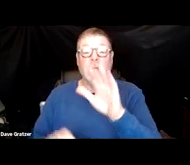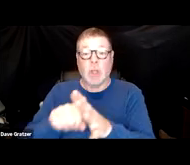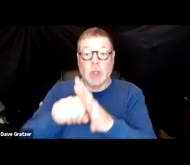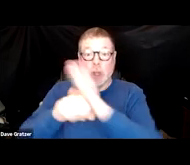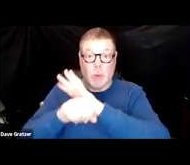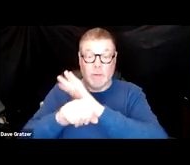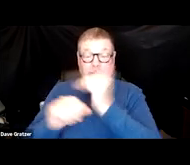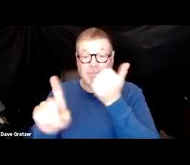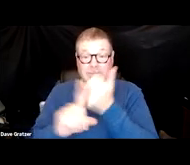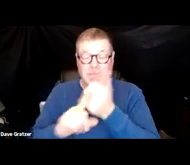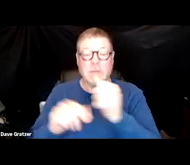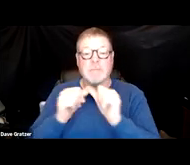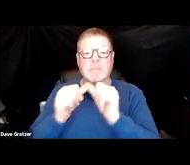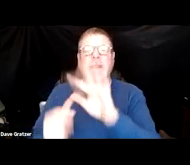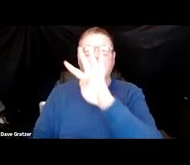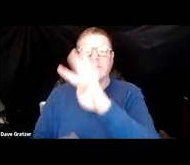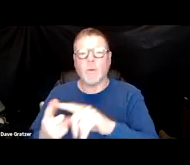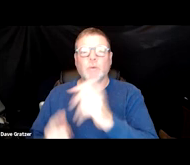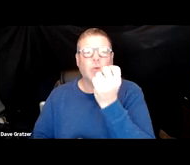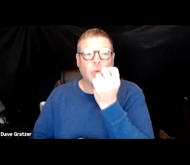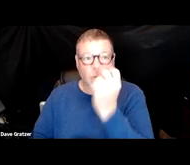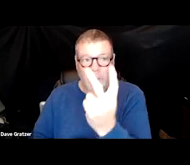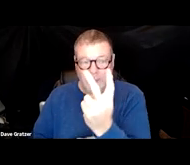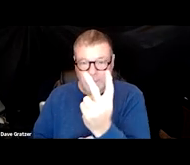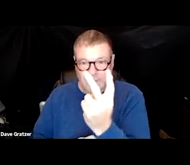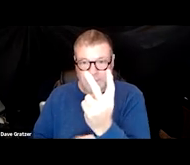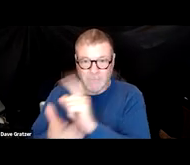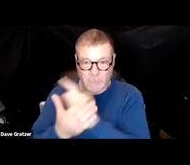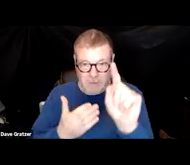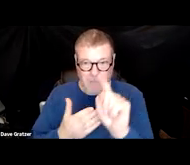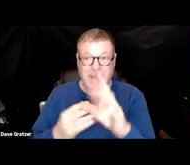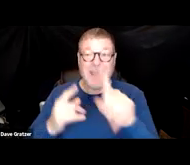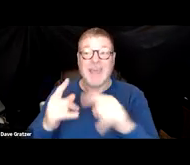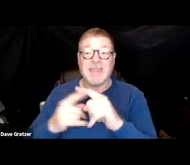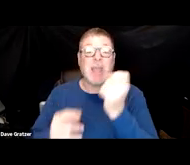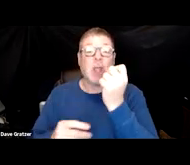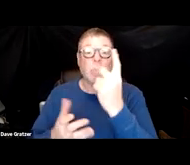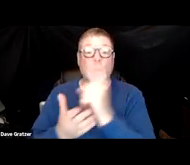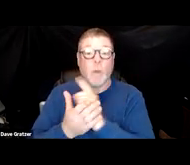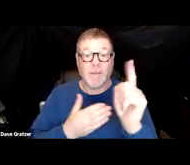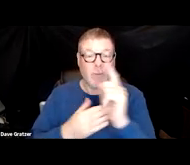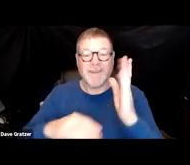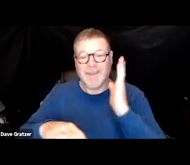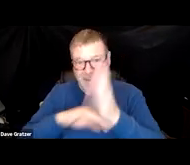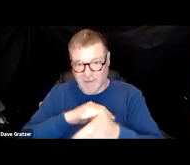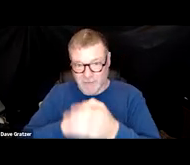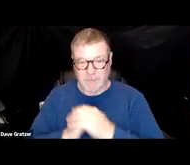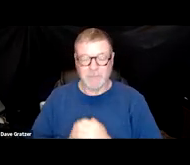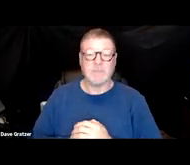to actually last from four to 12 weeks and then there's post COVID 12 weeks after acute infection. That being said,